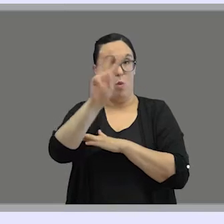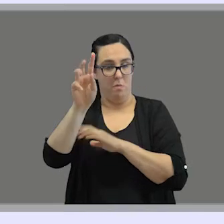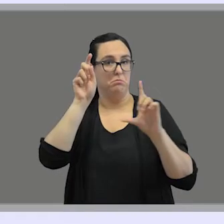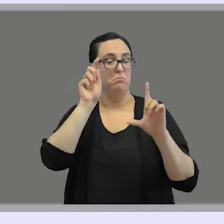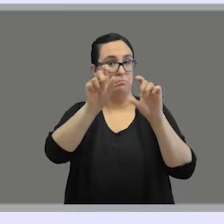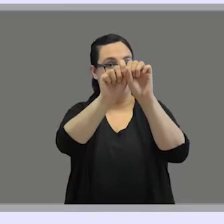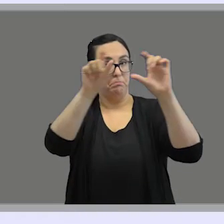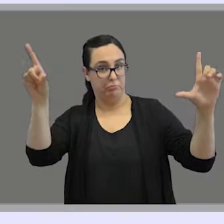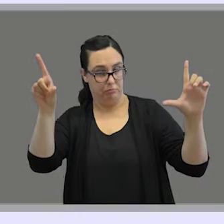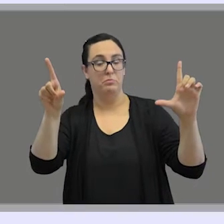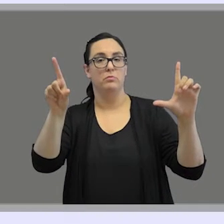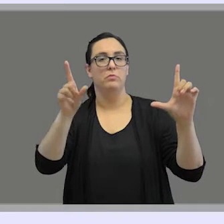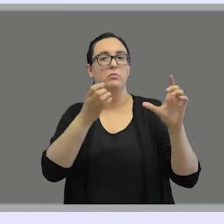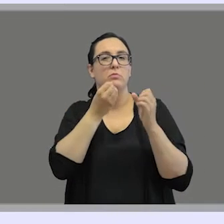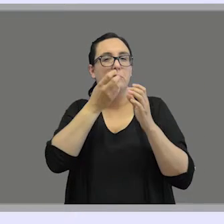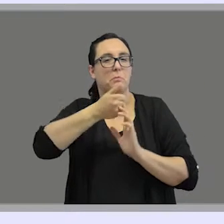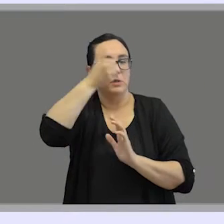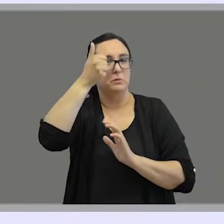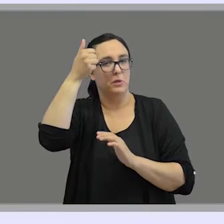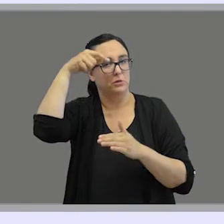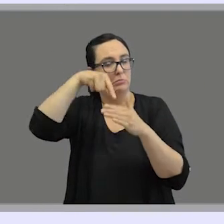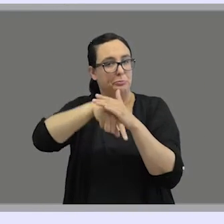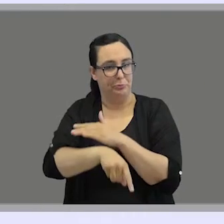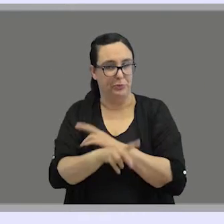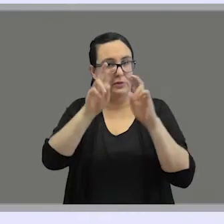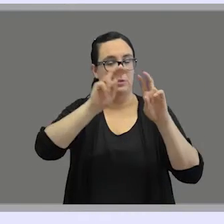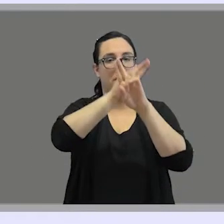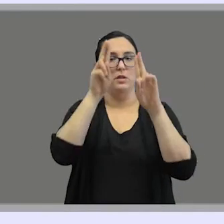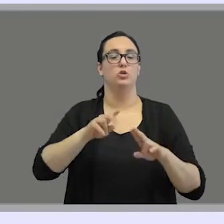where you can find more information about this international sign system.